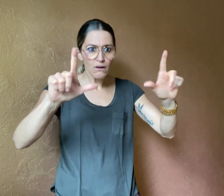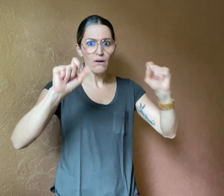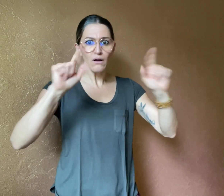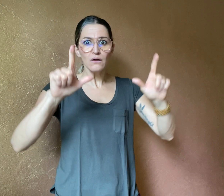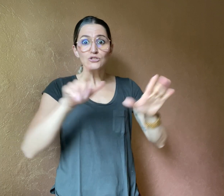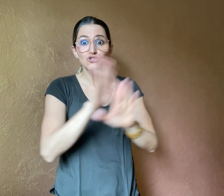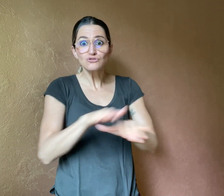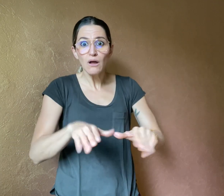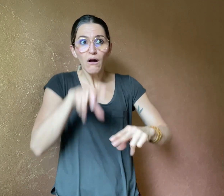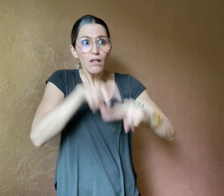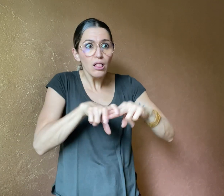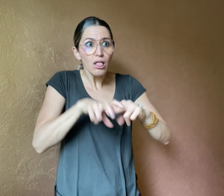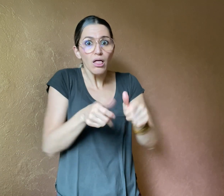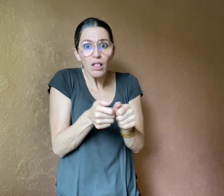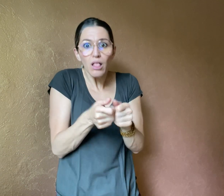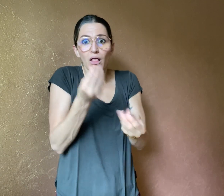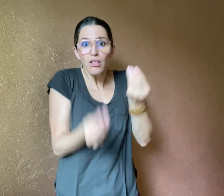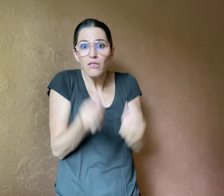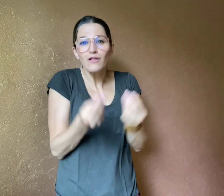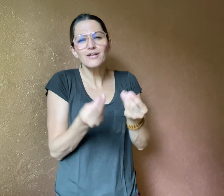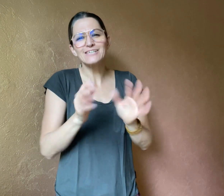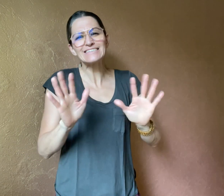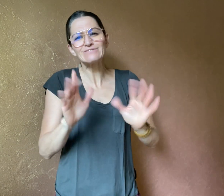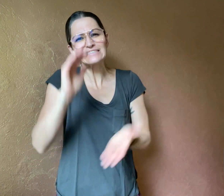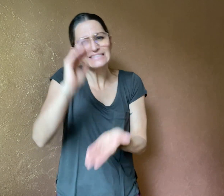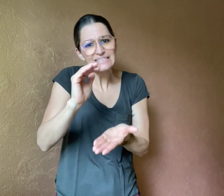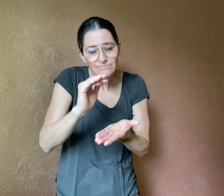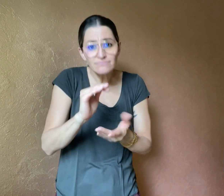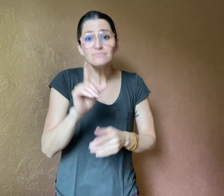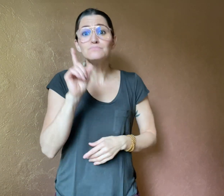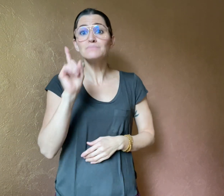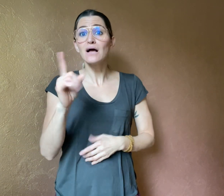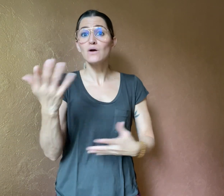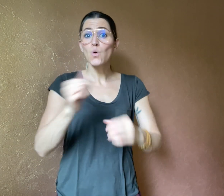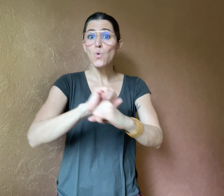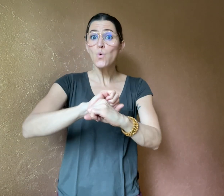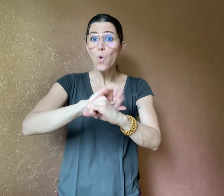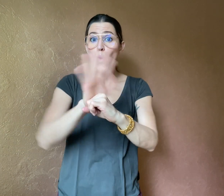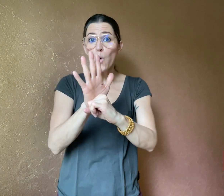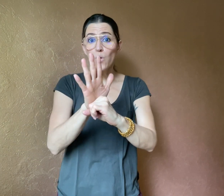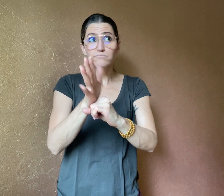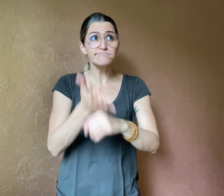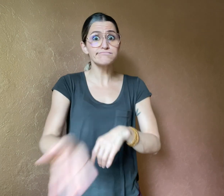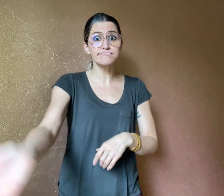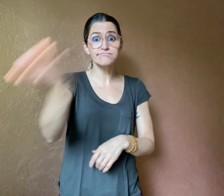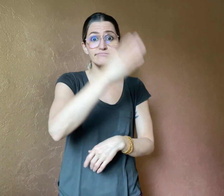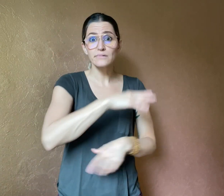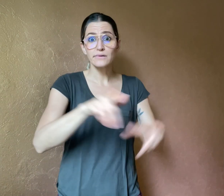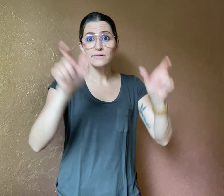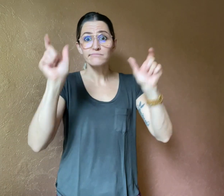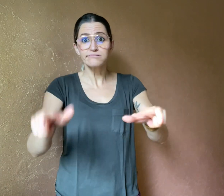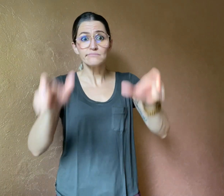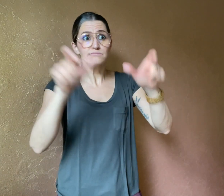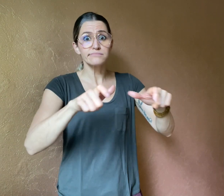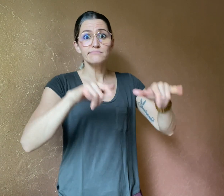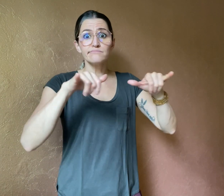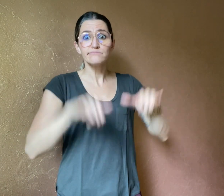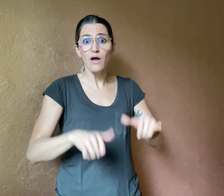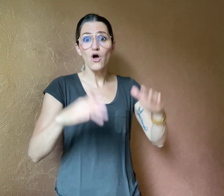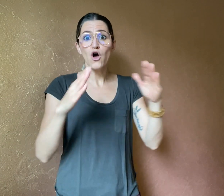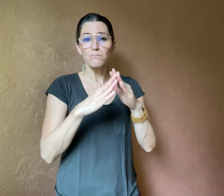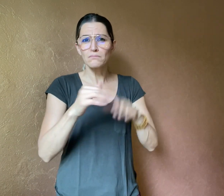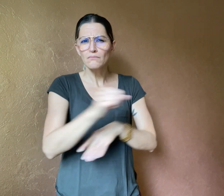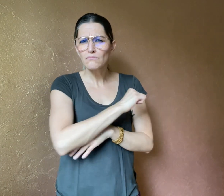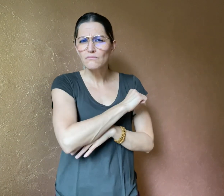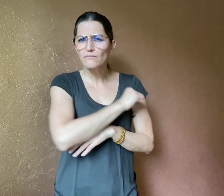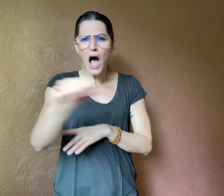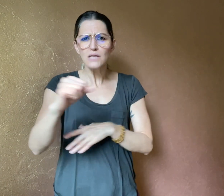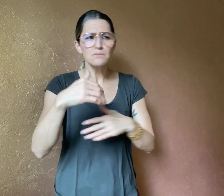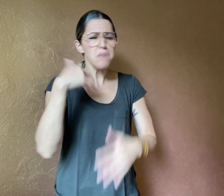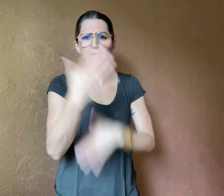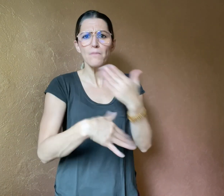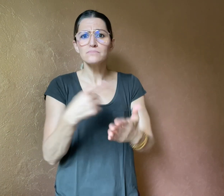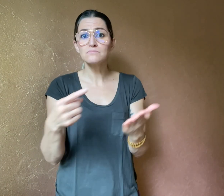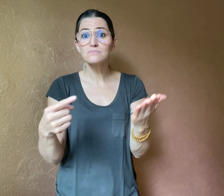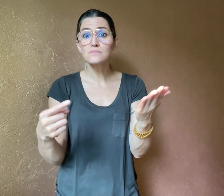of technology, it has become harder to prevent children from using